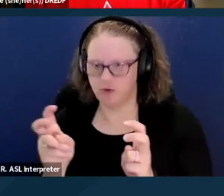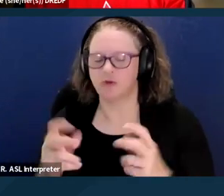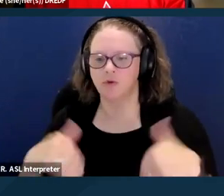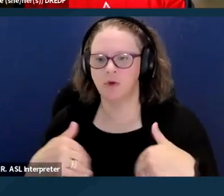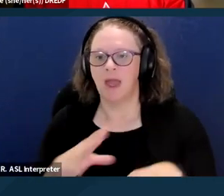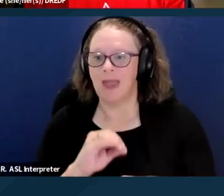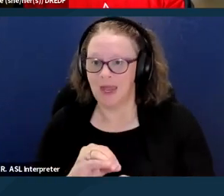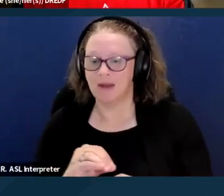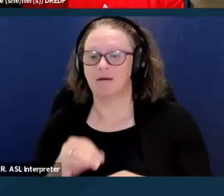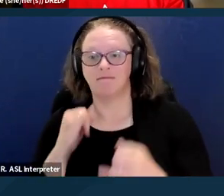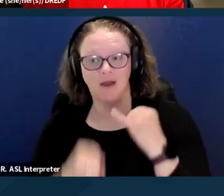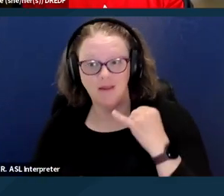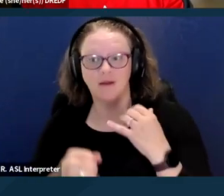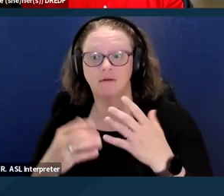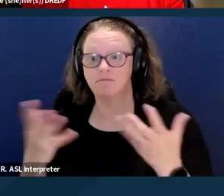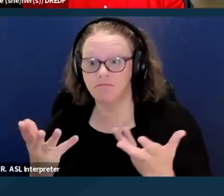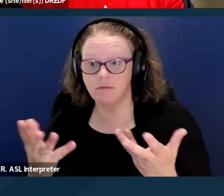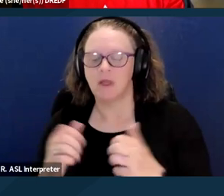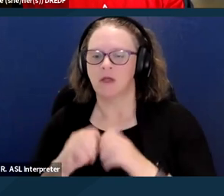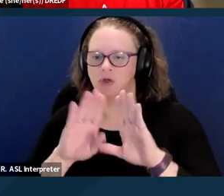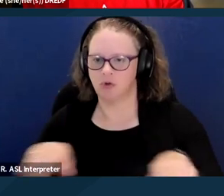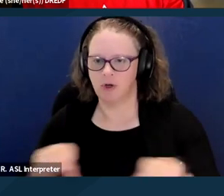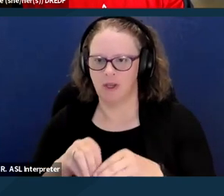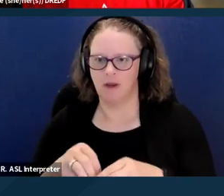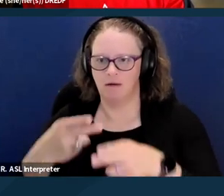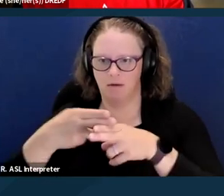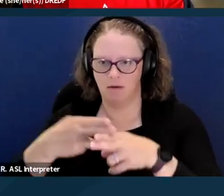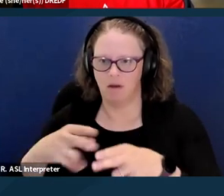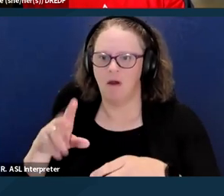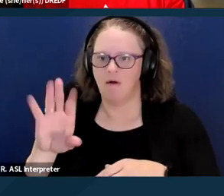So, two CalAIM services new programs